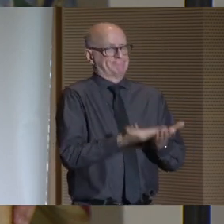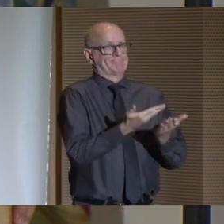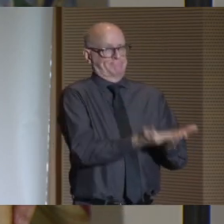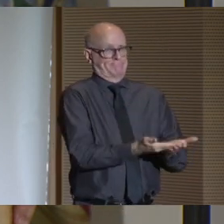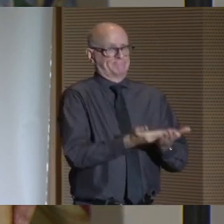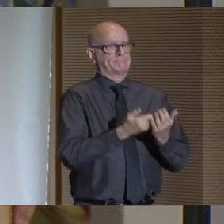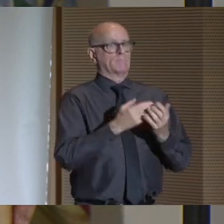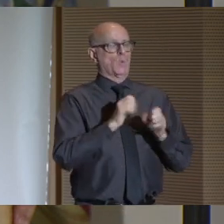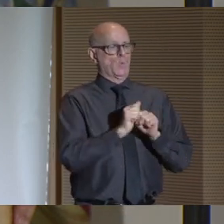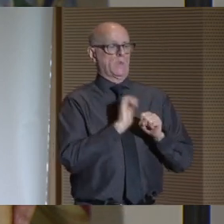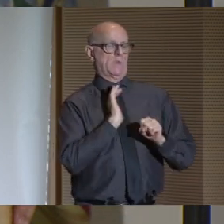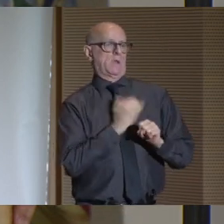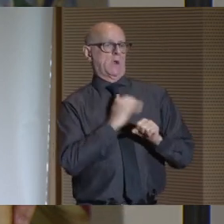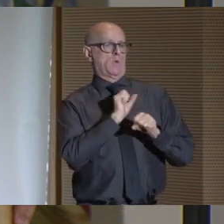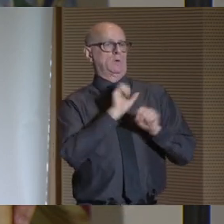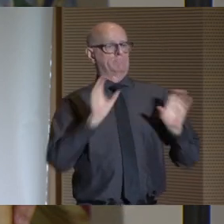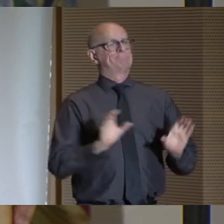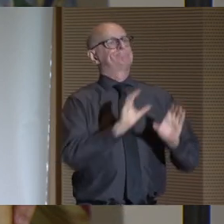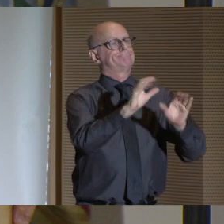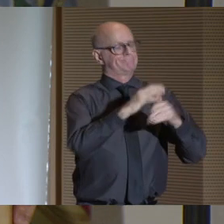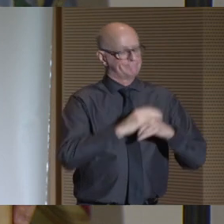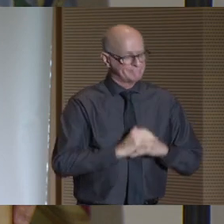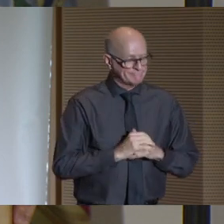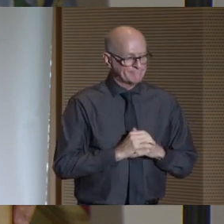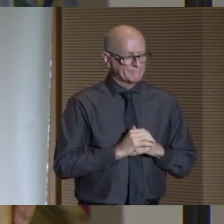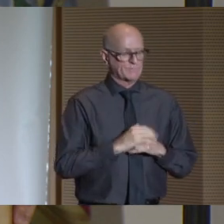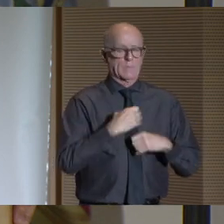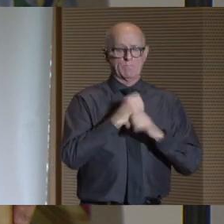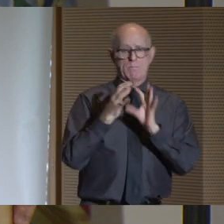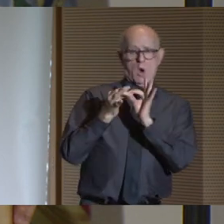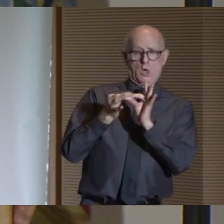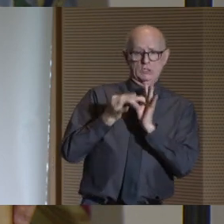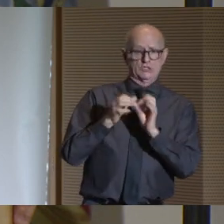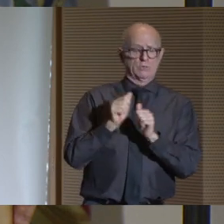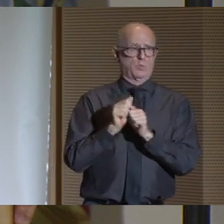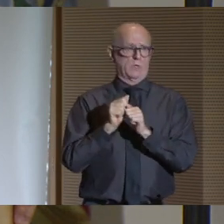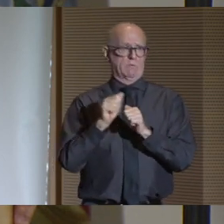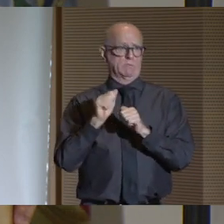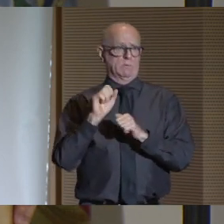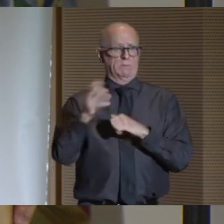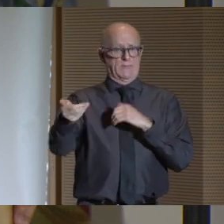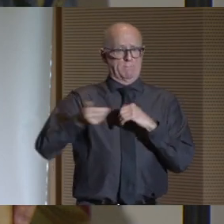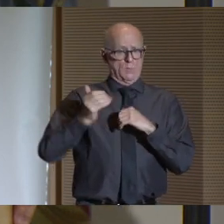with actions that make our goal possible. Creating partnerships with employers